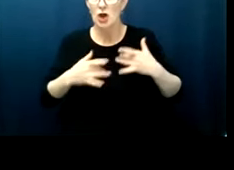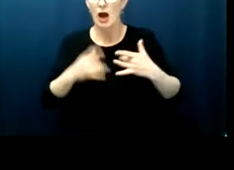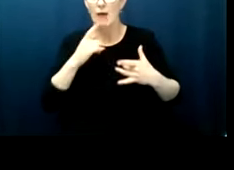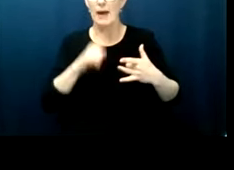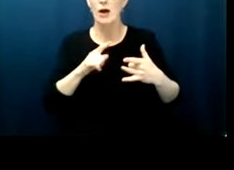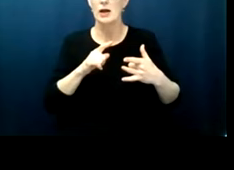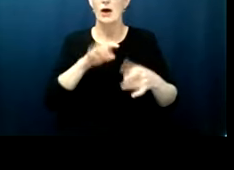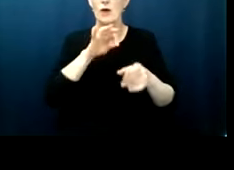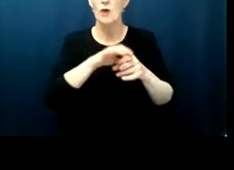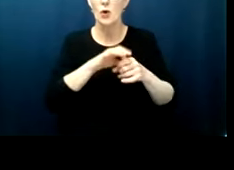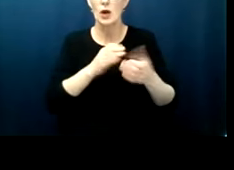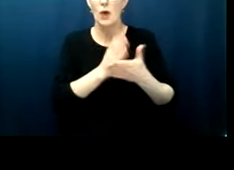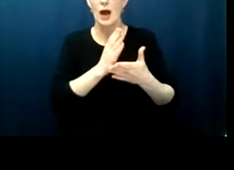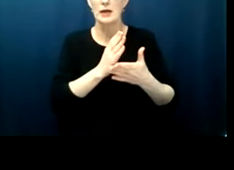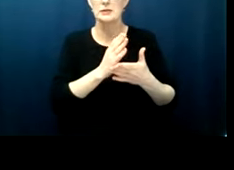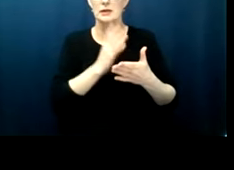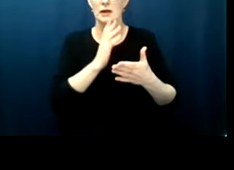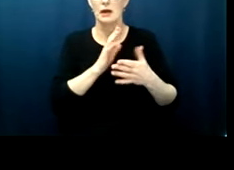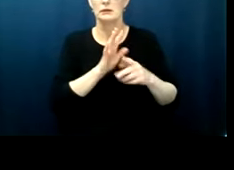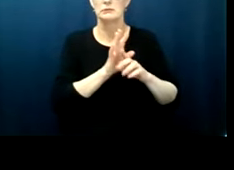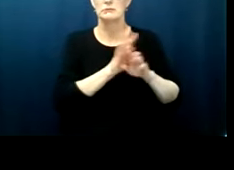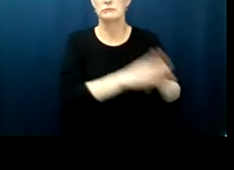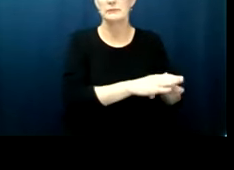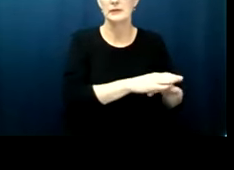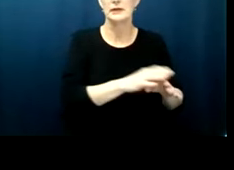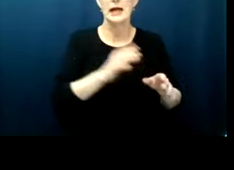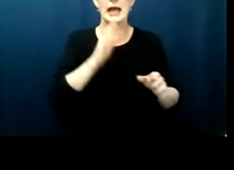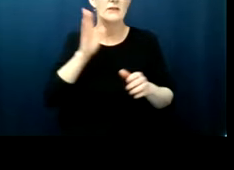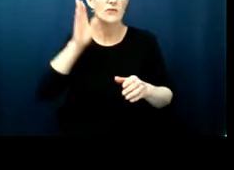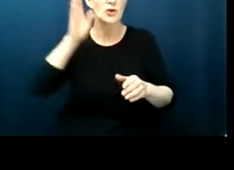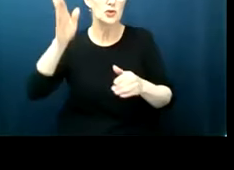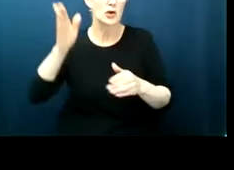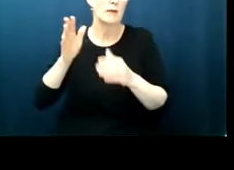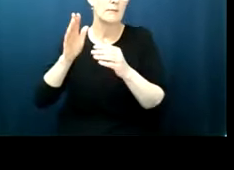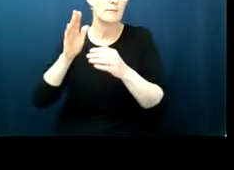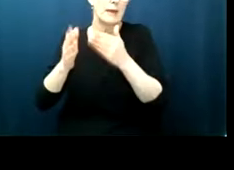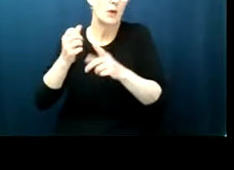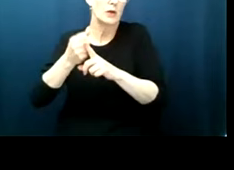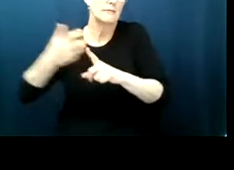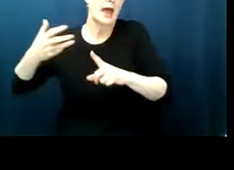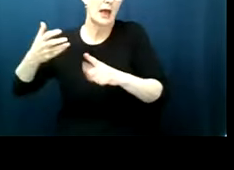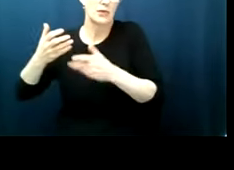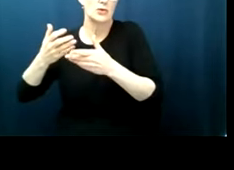the future and more affirmative confirmations of those rights um i often tell students when